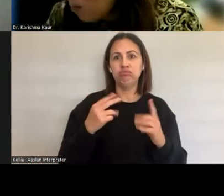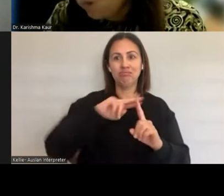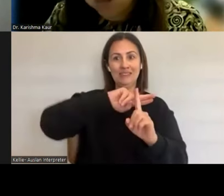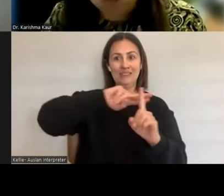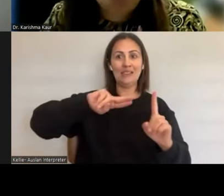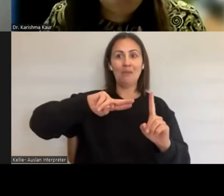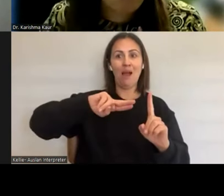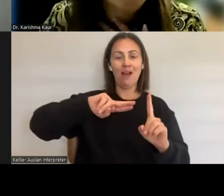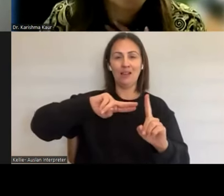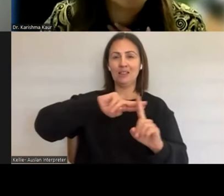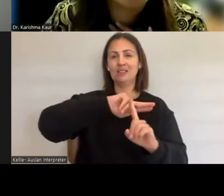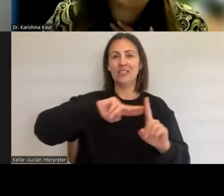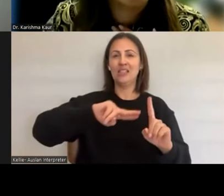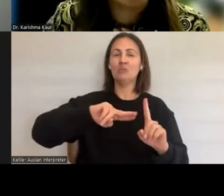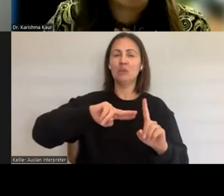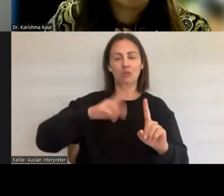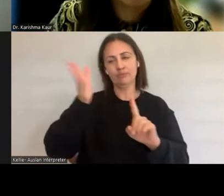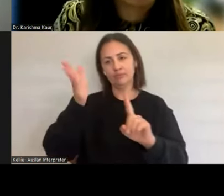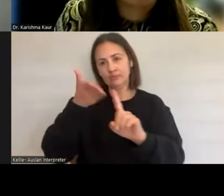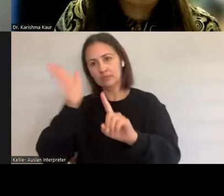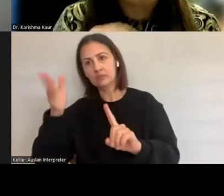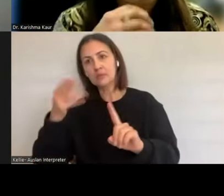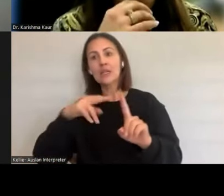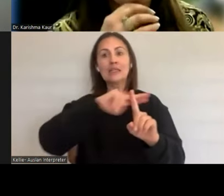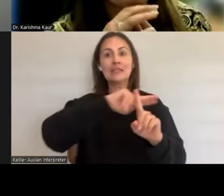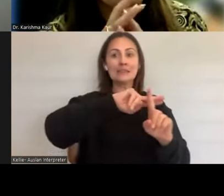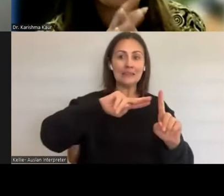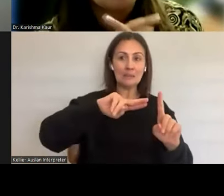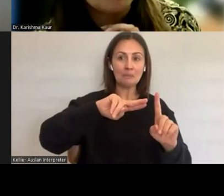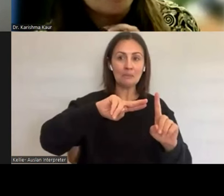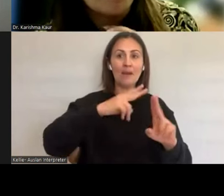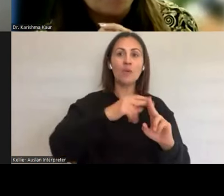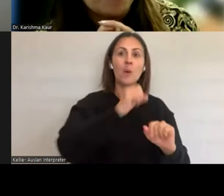just a little bit off topic, but does stigma look differently for men and for women? I'd be really